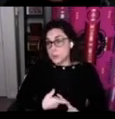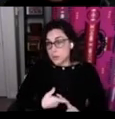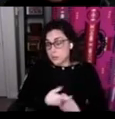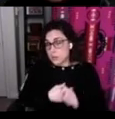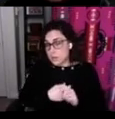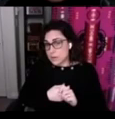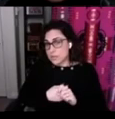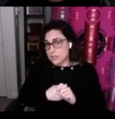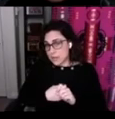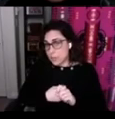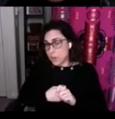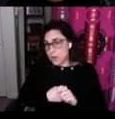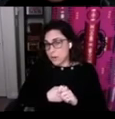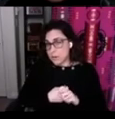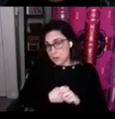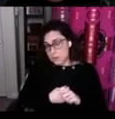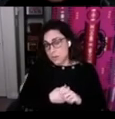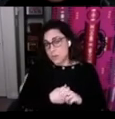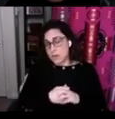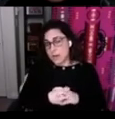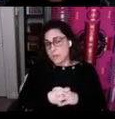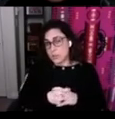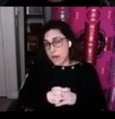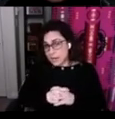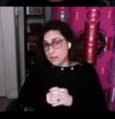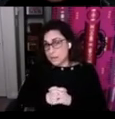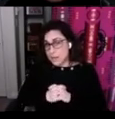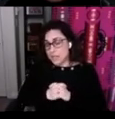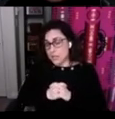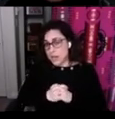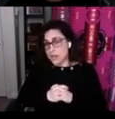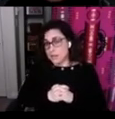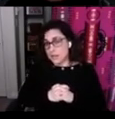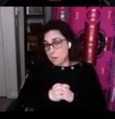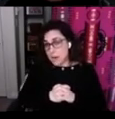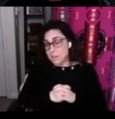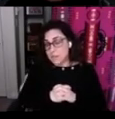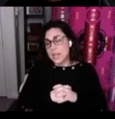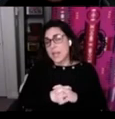Cultural Council was another partner who's also tracking some mentor apprentice outcomes and the